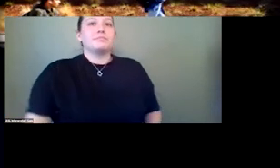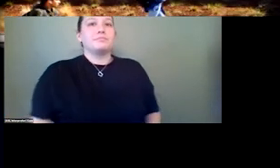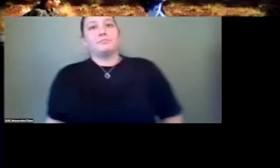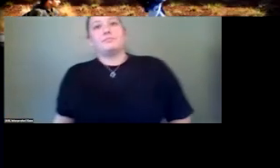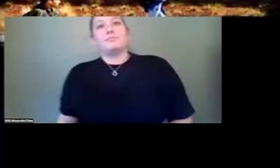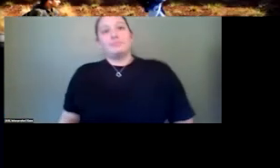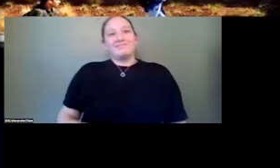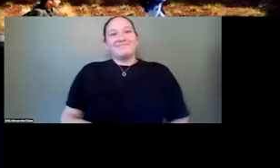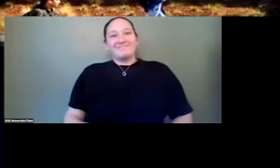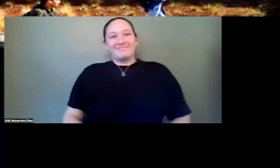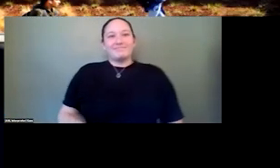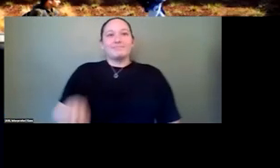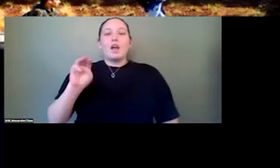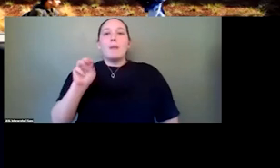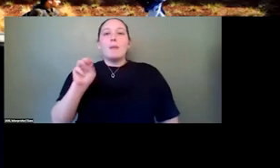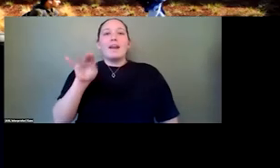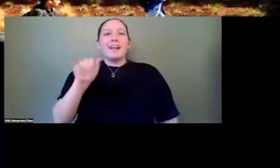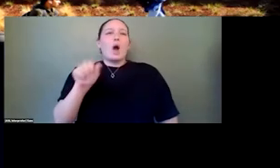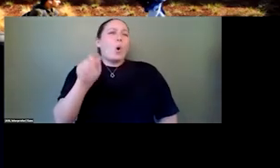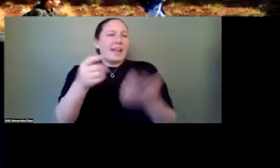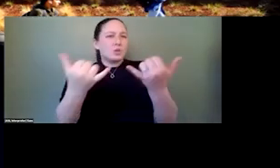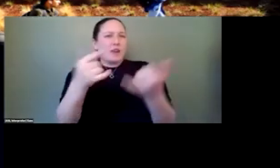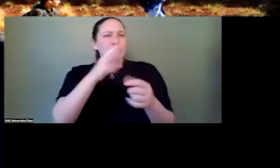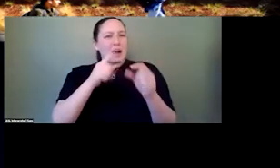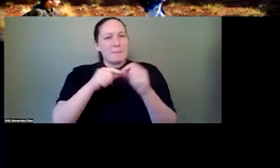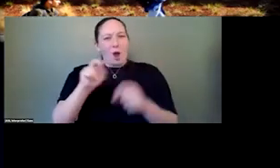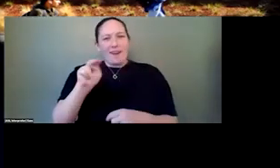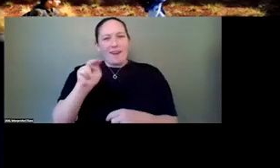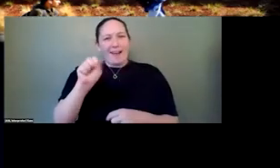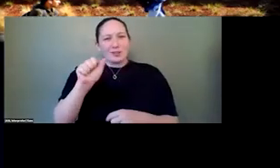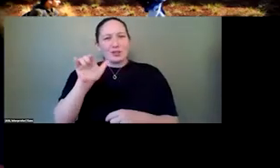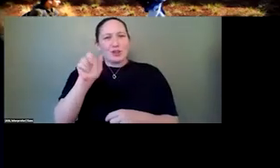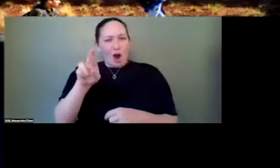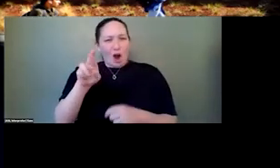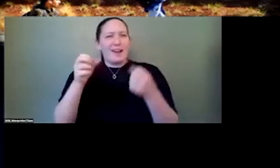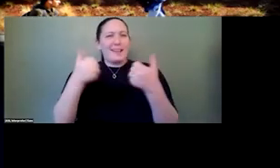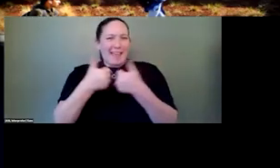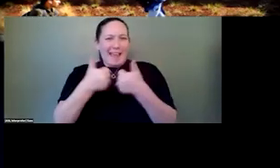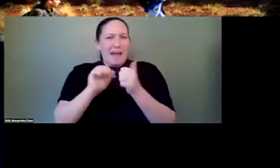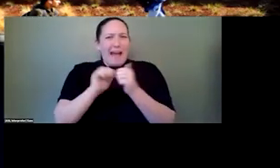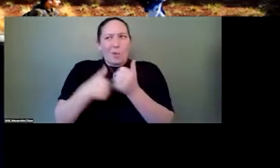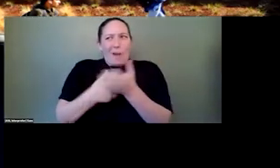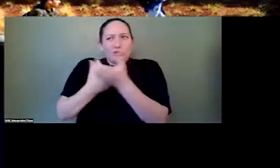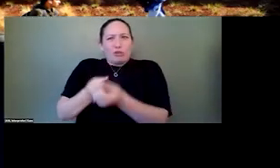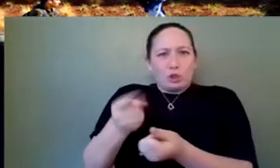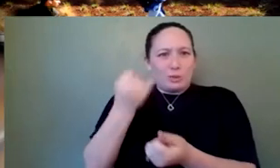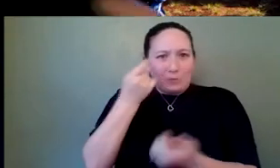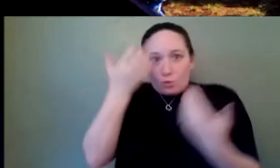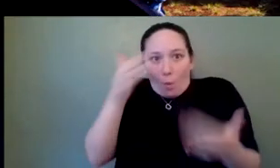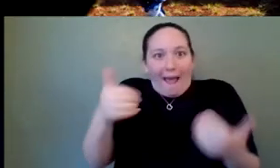let's say you are going to be making the NASCAR game, how can you become somebody that can be trusted with that knowledge or you don't have any knowledge? Like I know you look information and